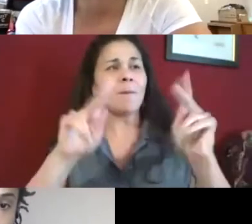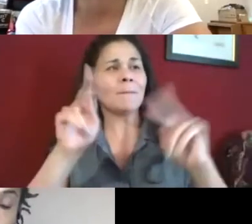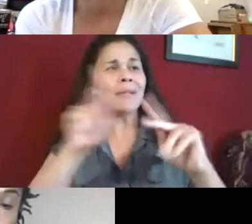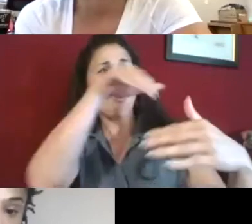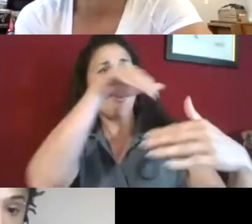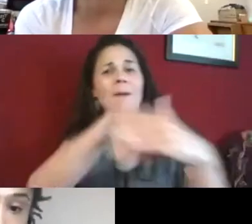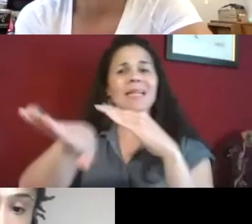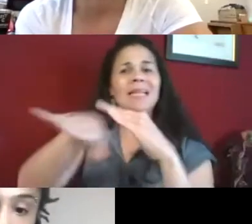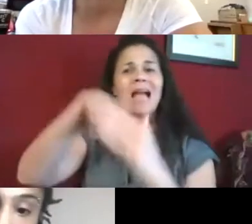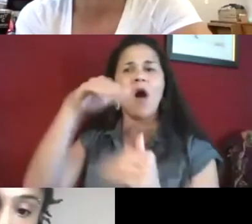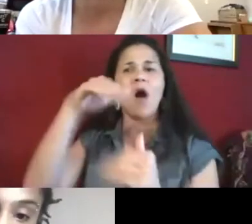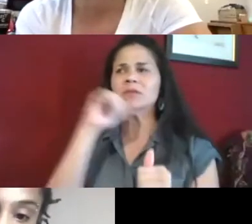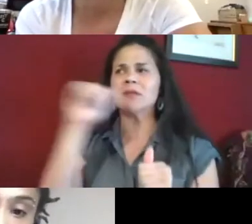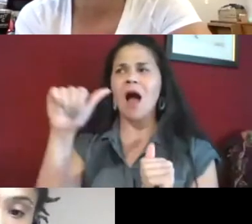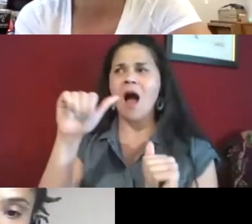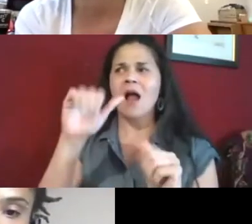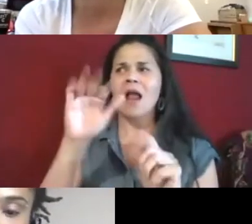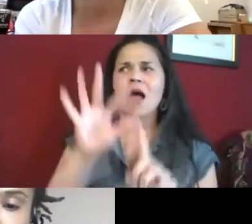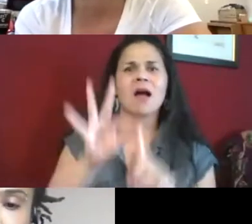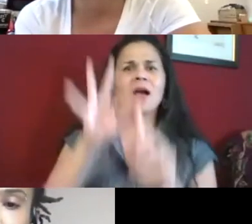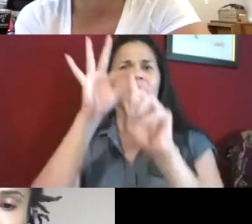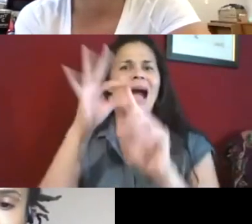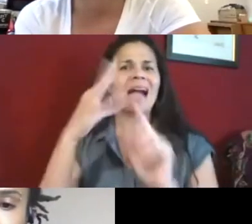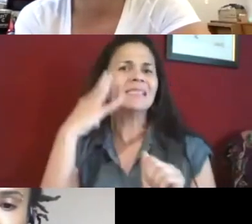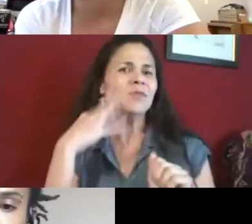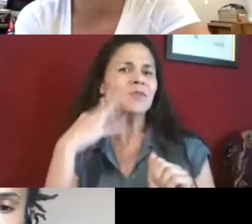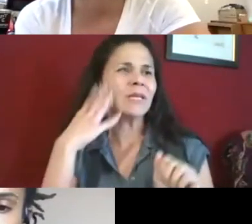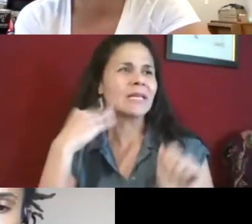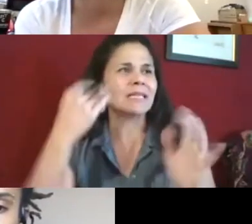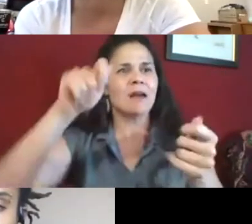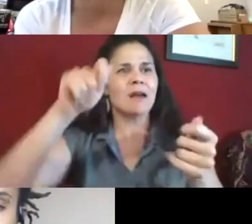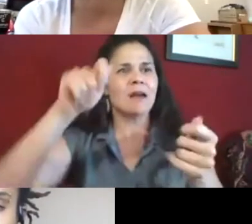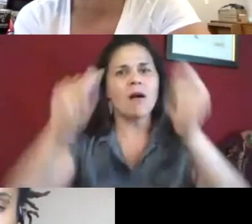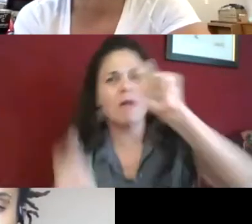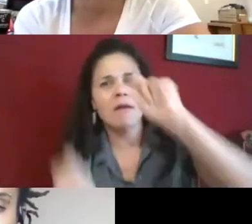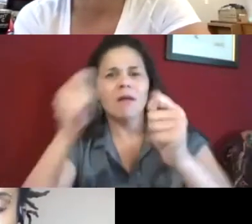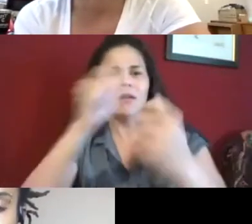Those roles actually become- Craig, do you mind turning off